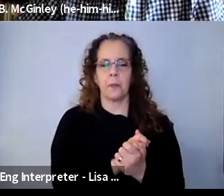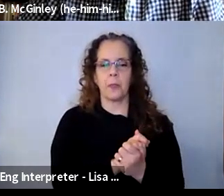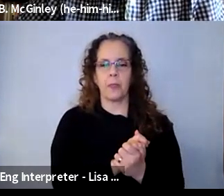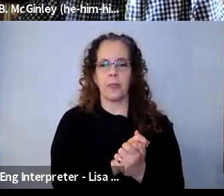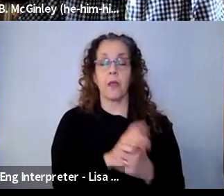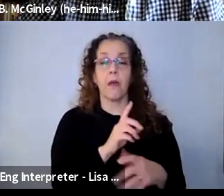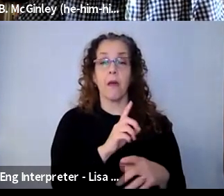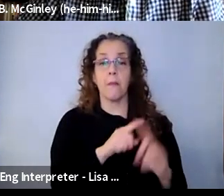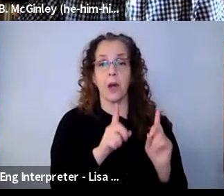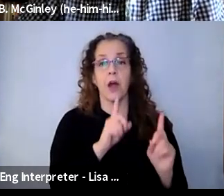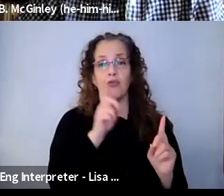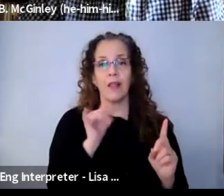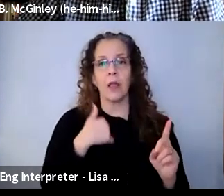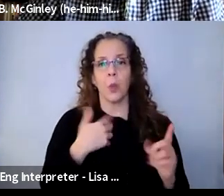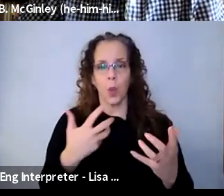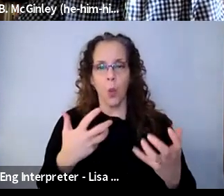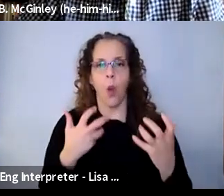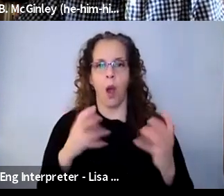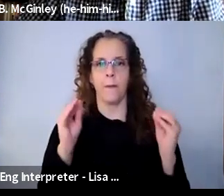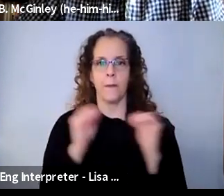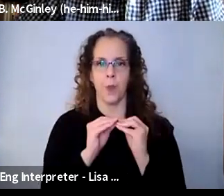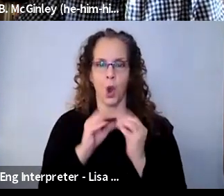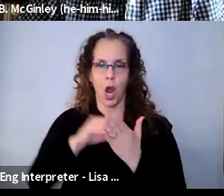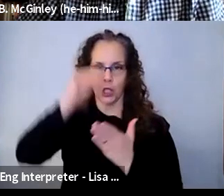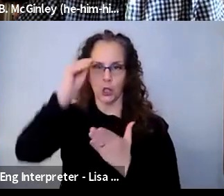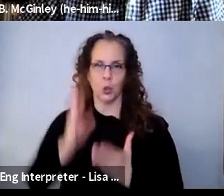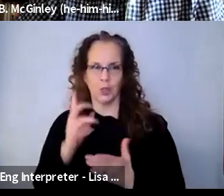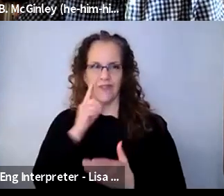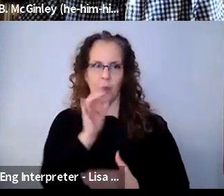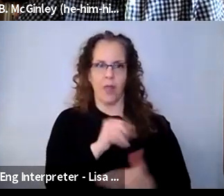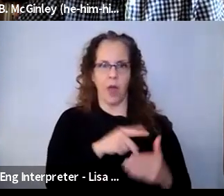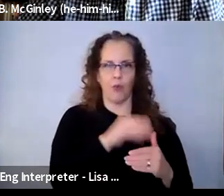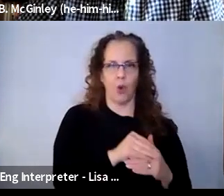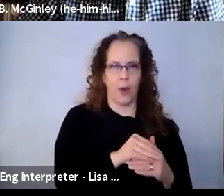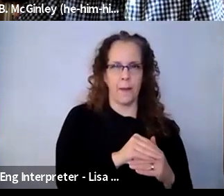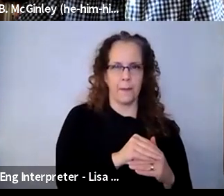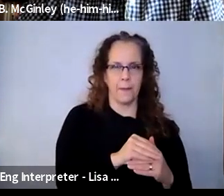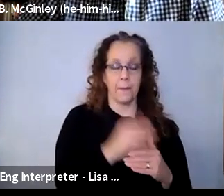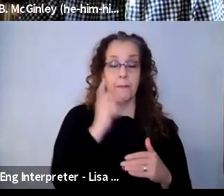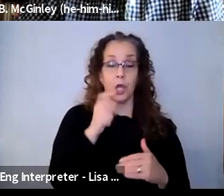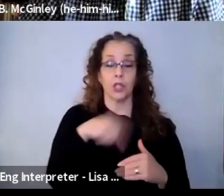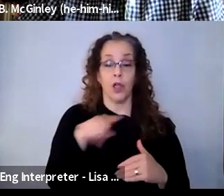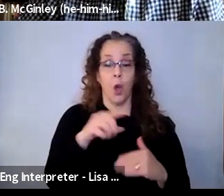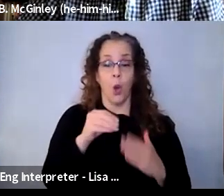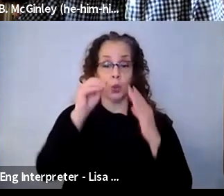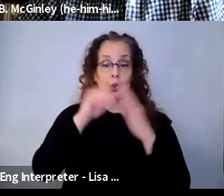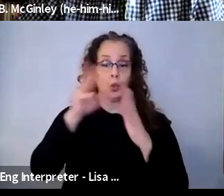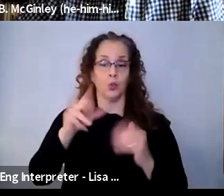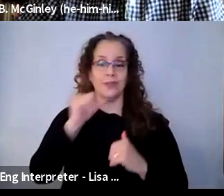students that were not having access. So we didn't try to, of